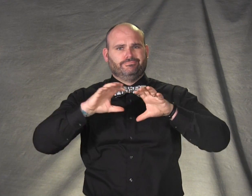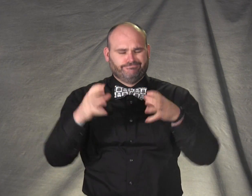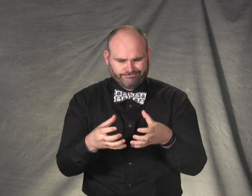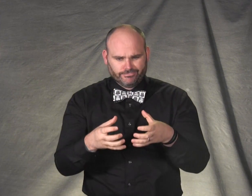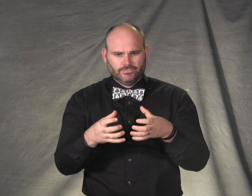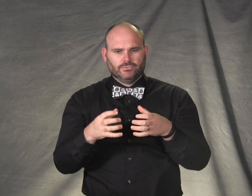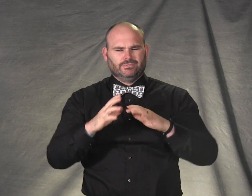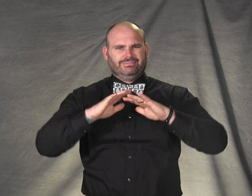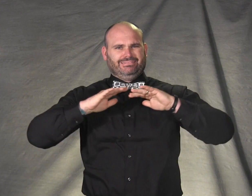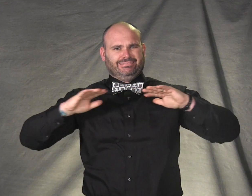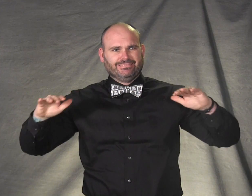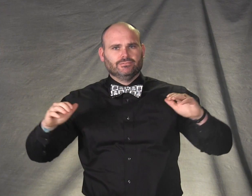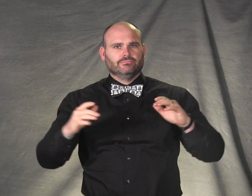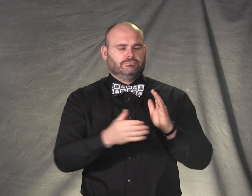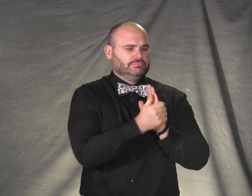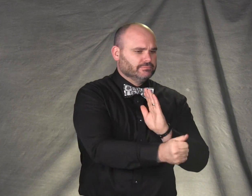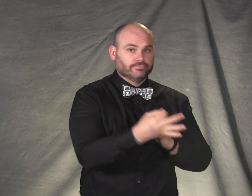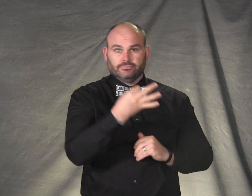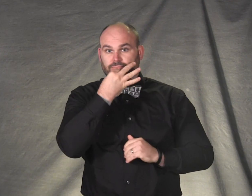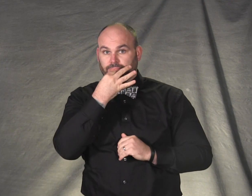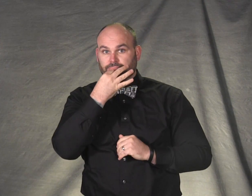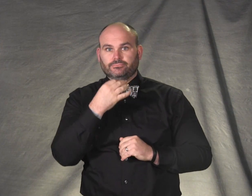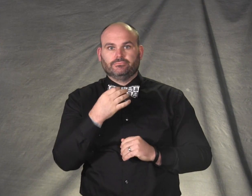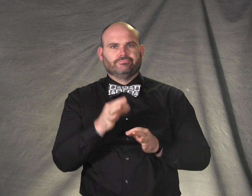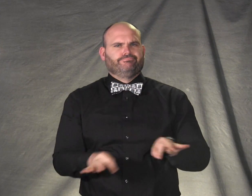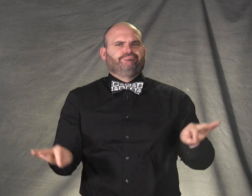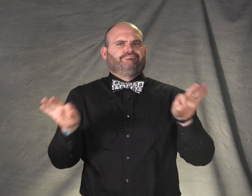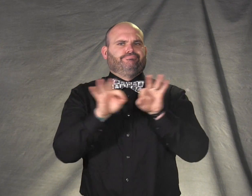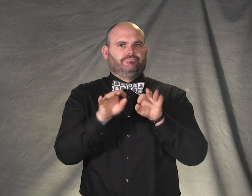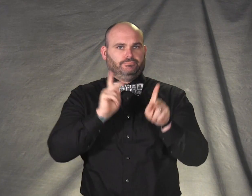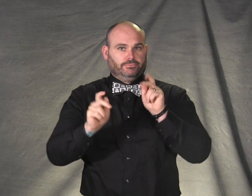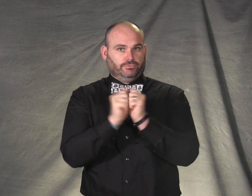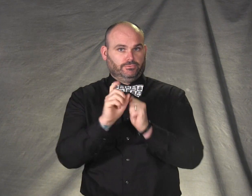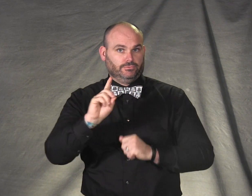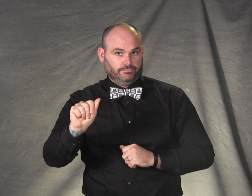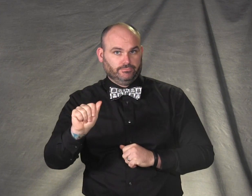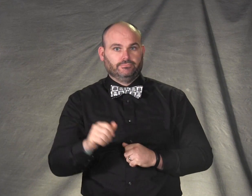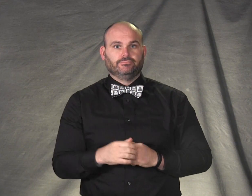in the most inclusive setting for individuals with disabilities.